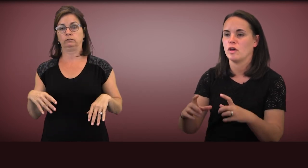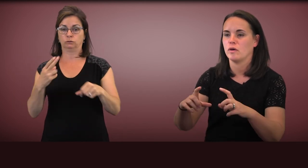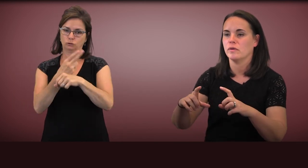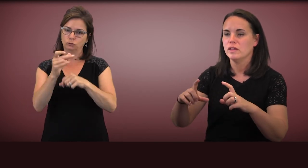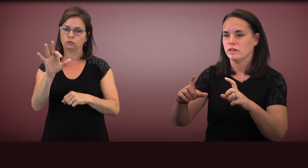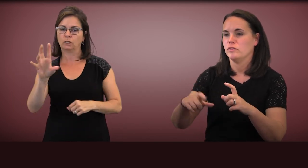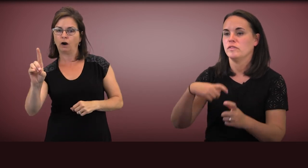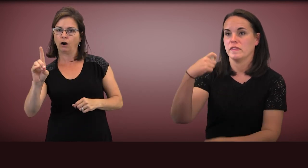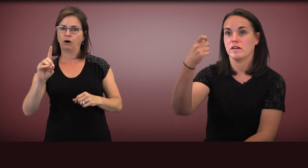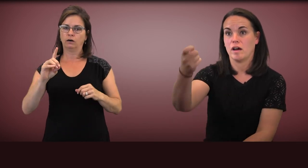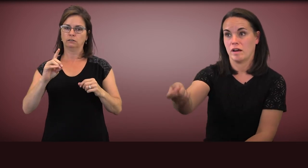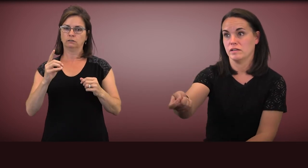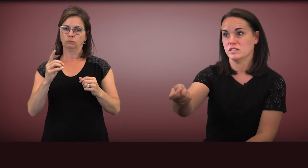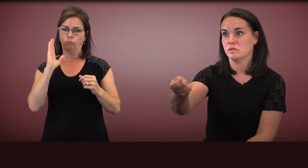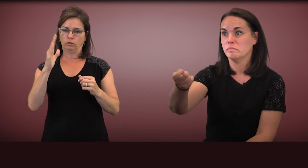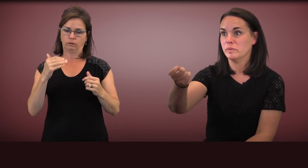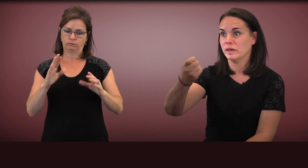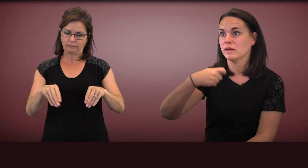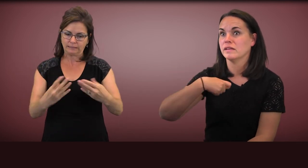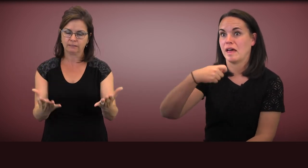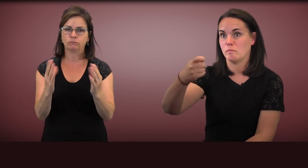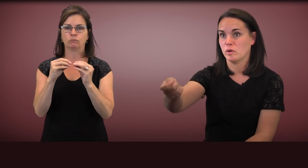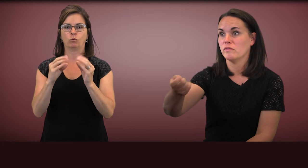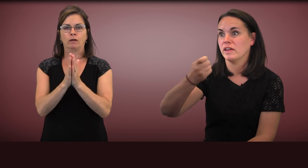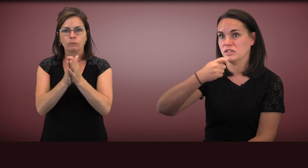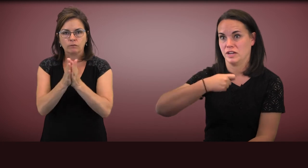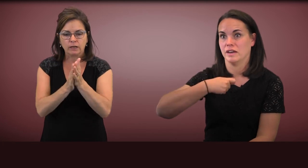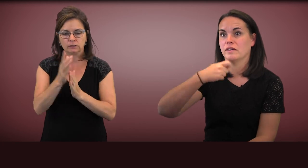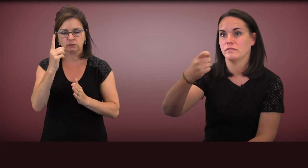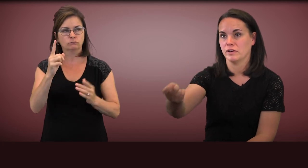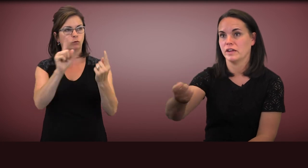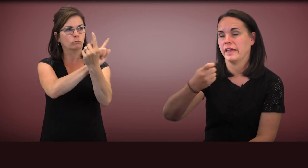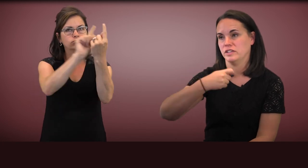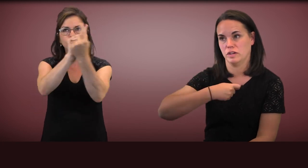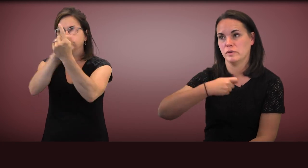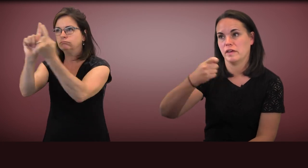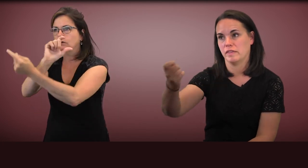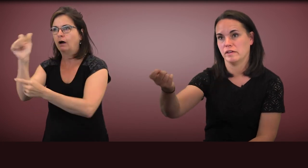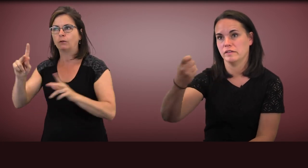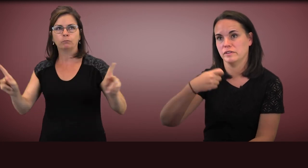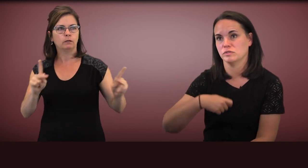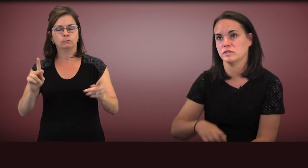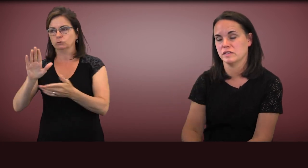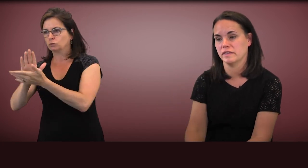So using the cards to build that motivation for engaging with other individuals